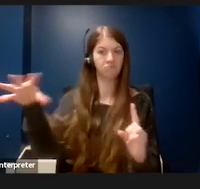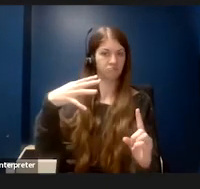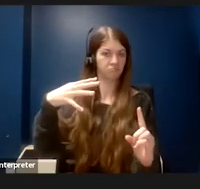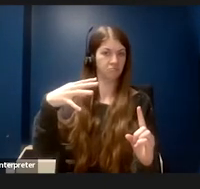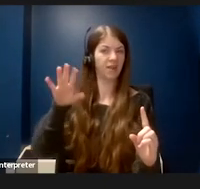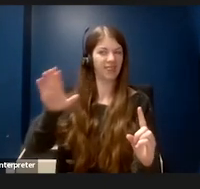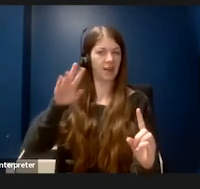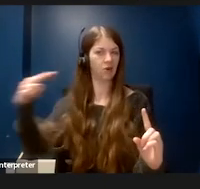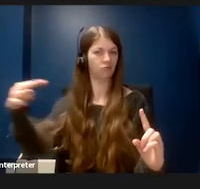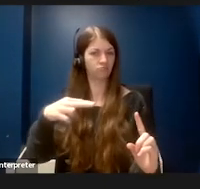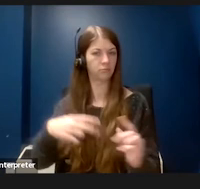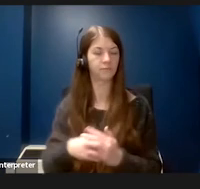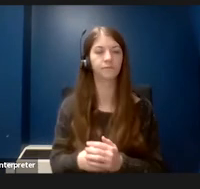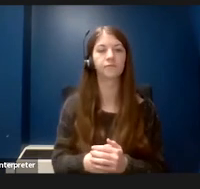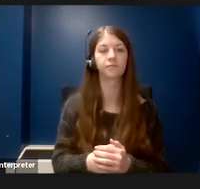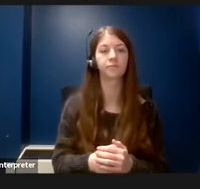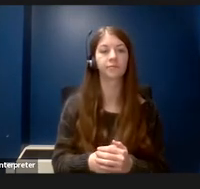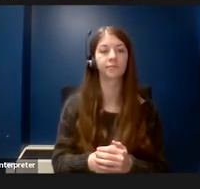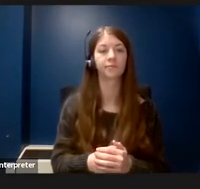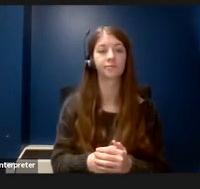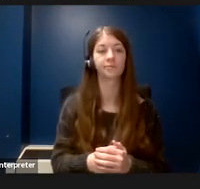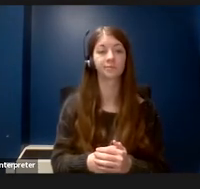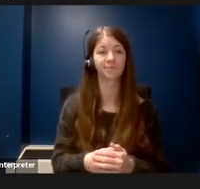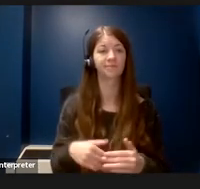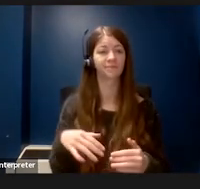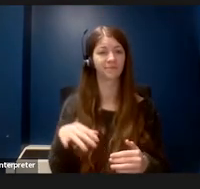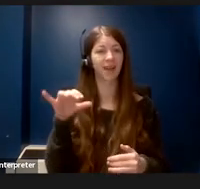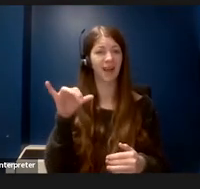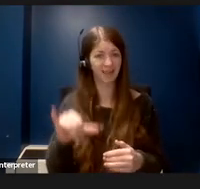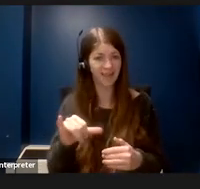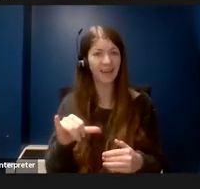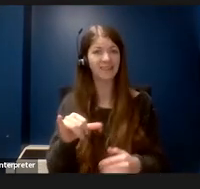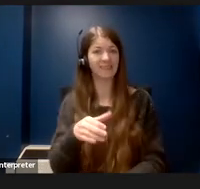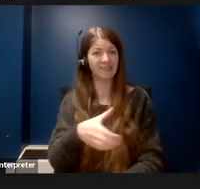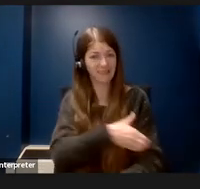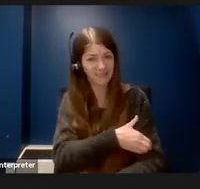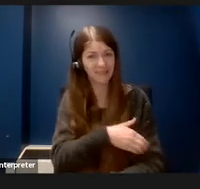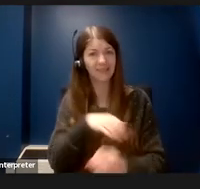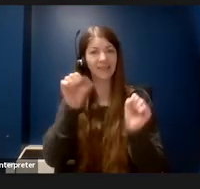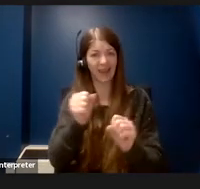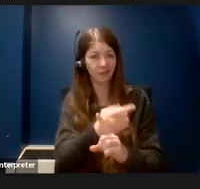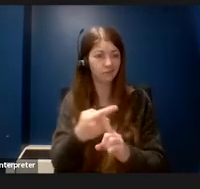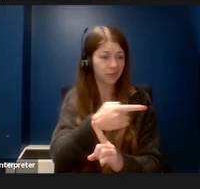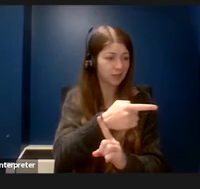A comment such as that is powerful enough to derail somebody from achieving a career